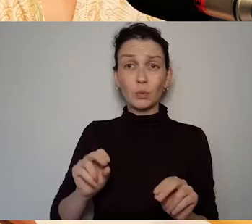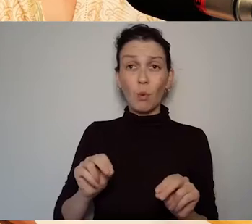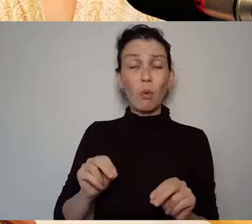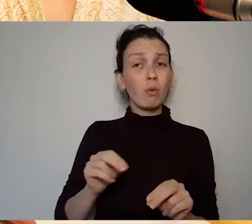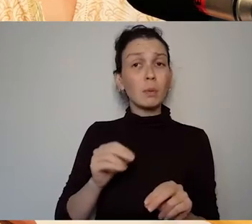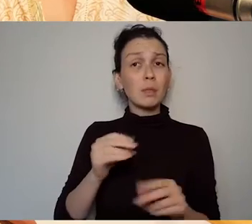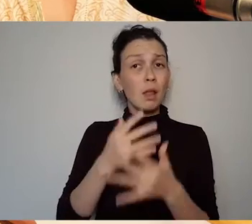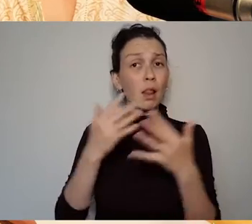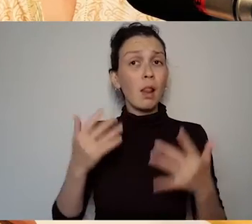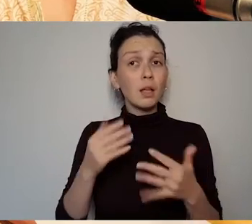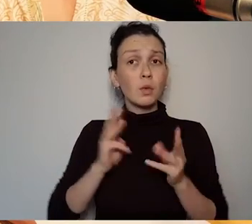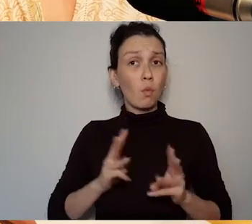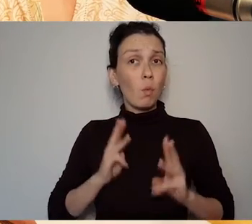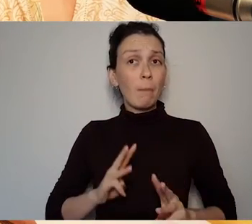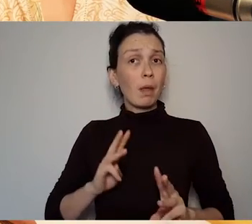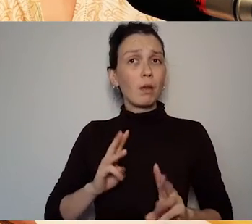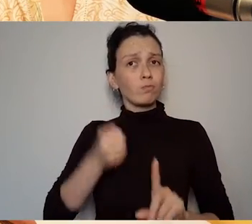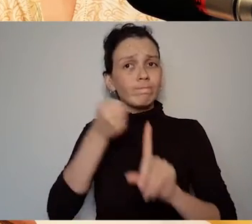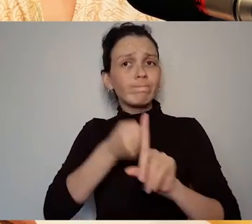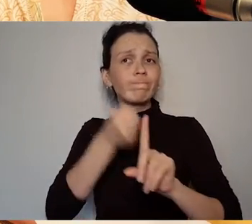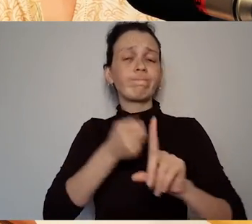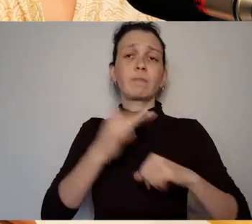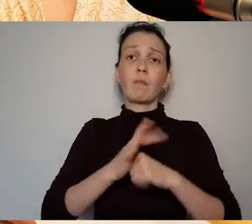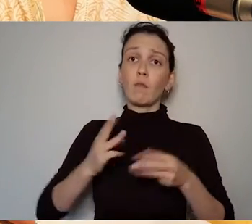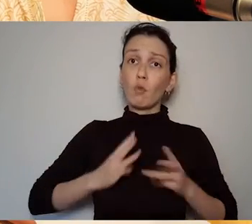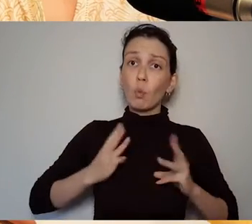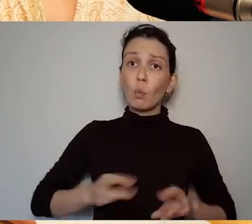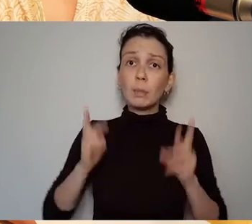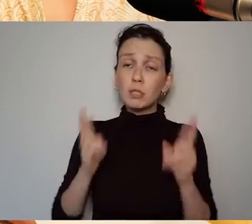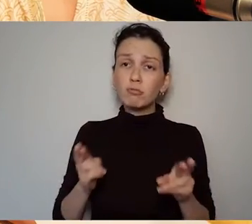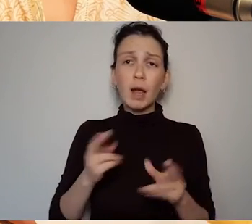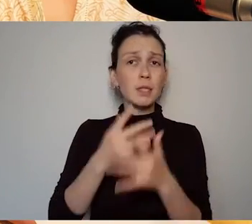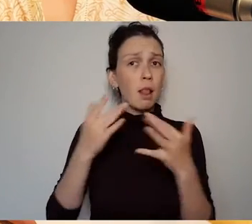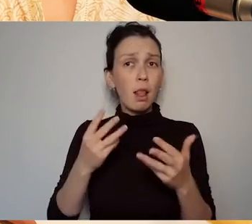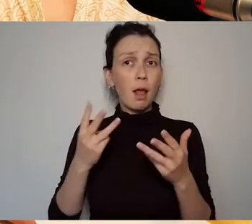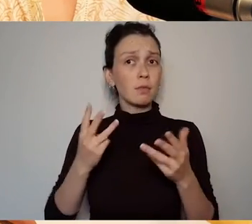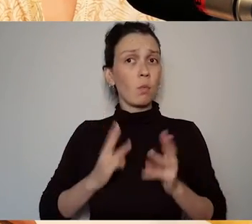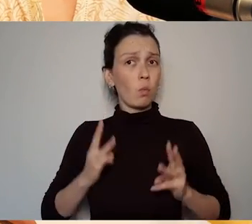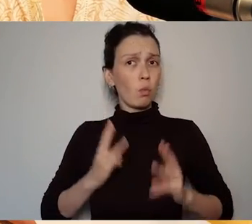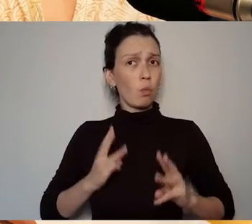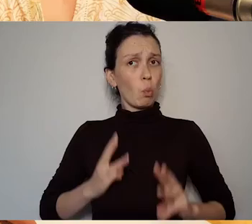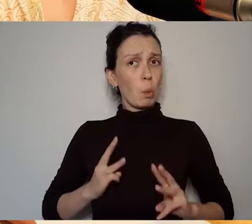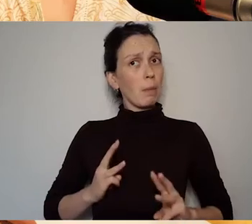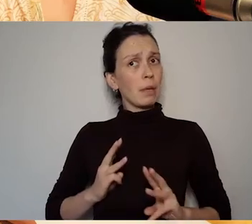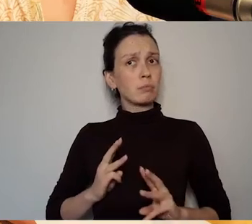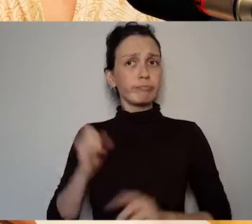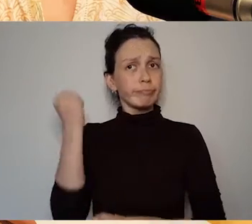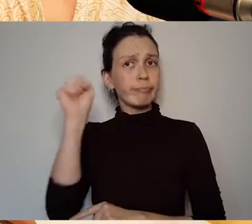arguing for women's rights and many women who were feminists and we know the stories of some